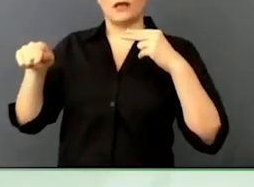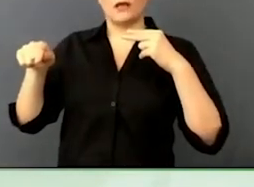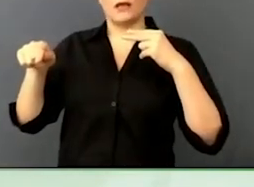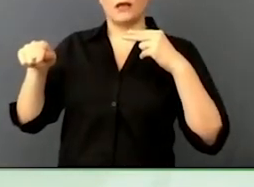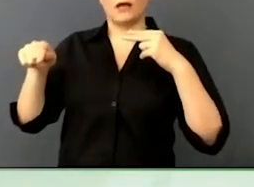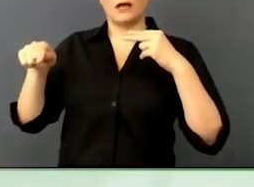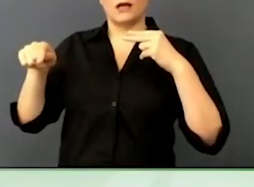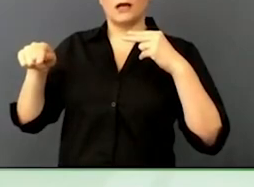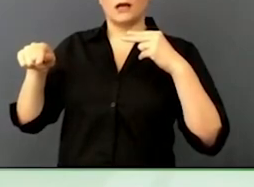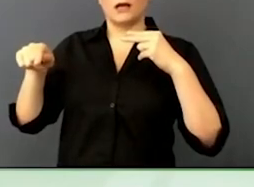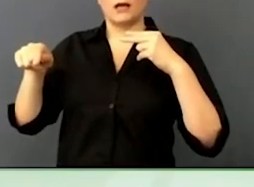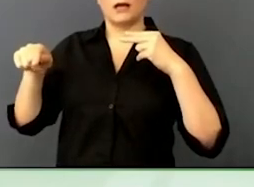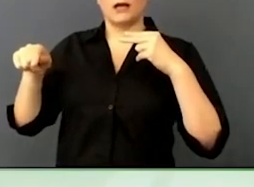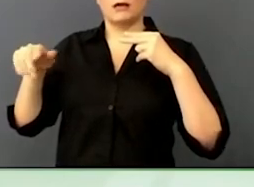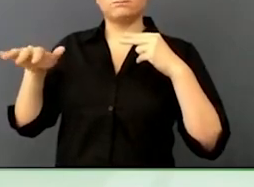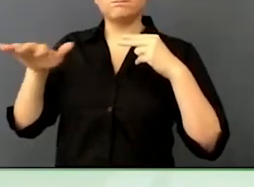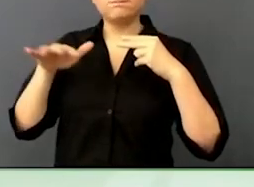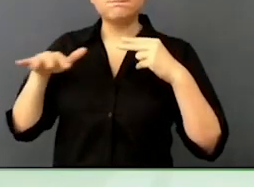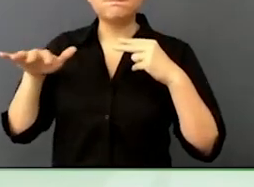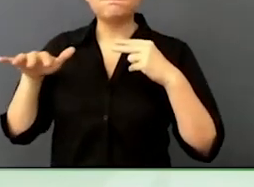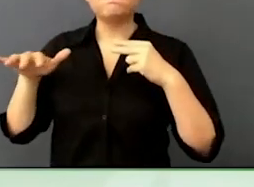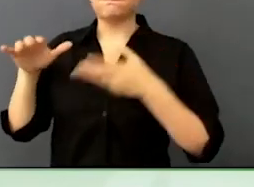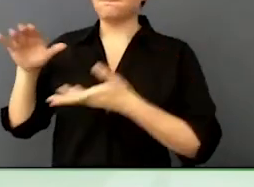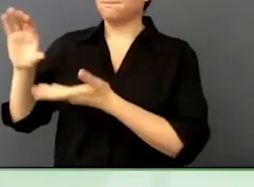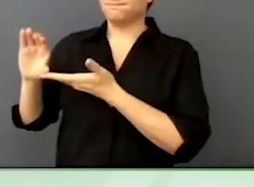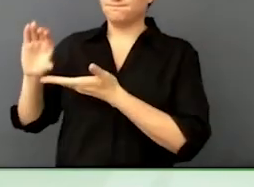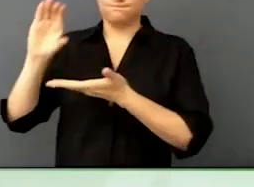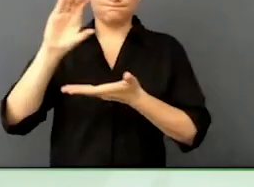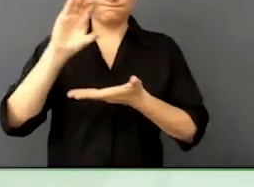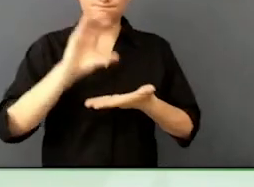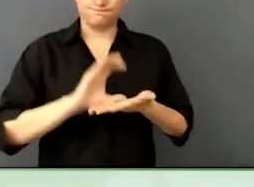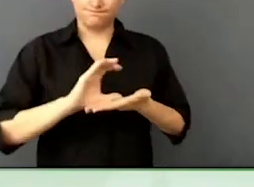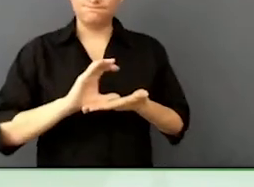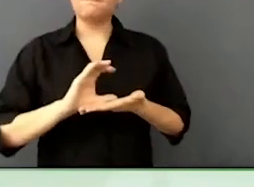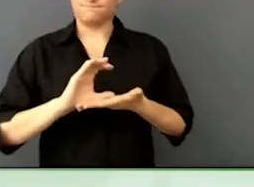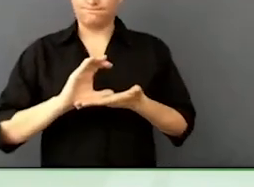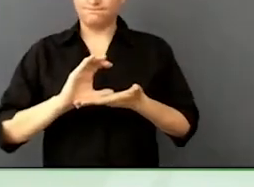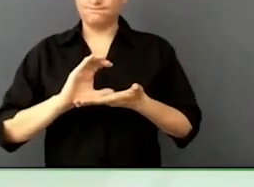a partnership with a foundation of the government to create… they are